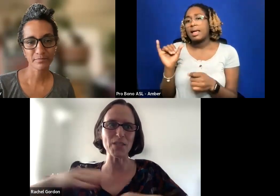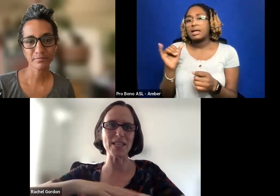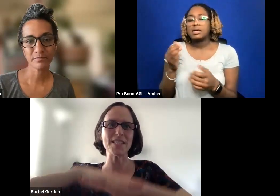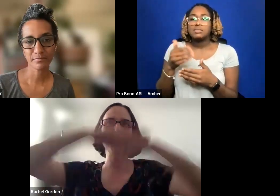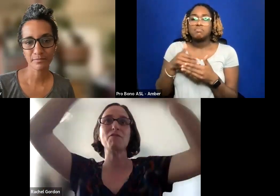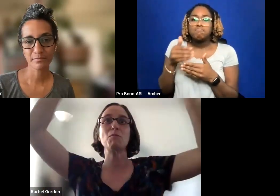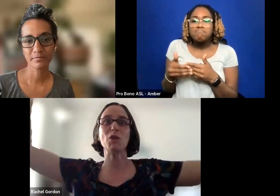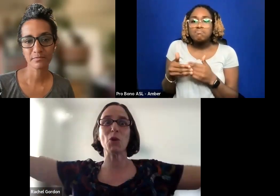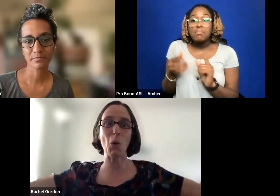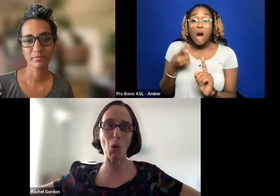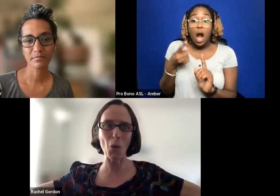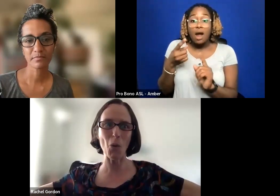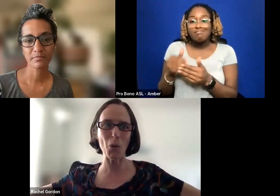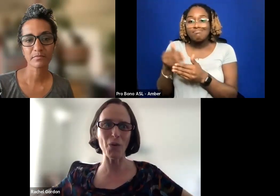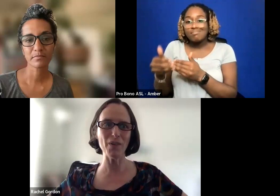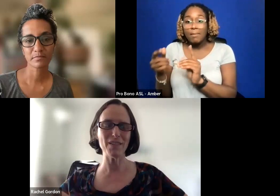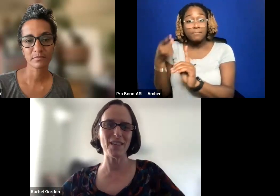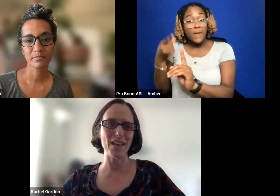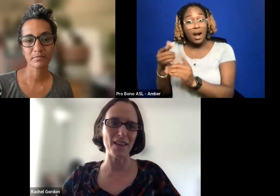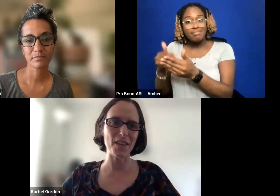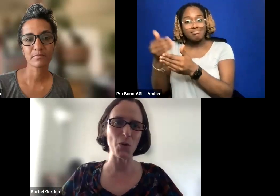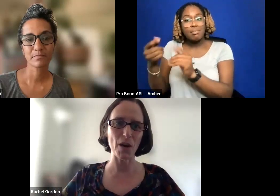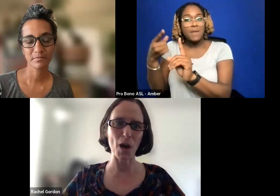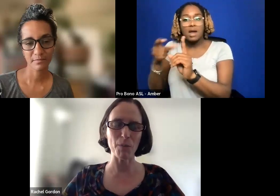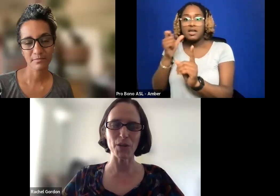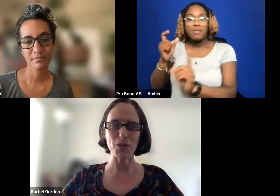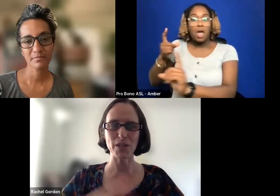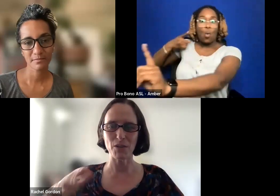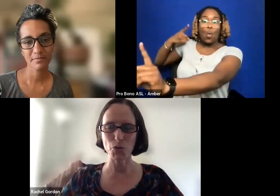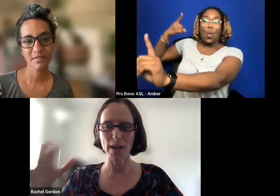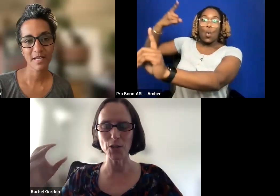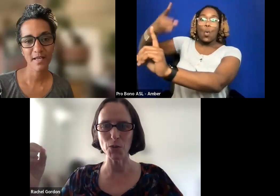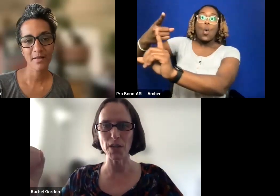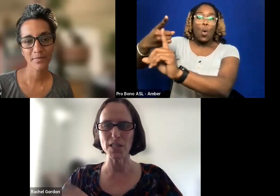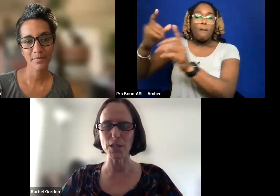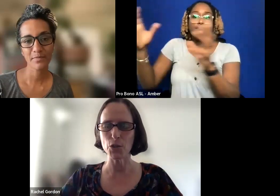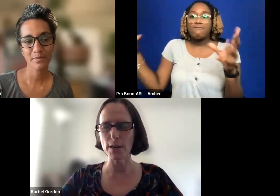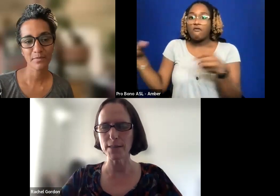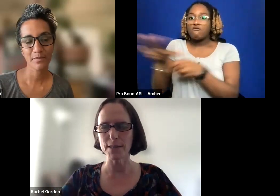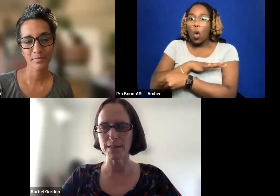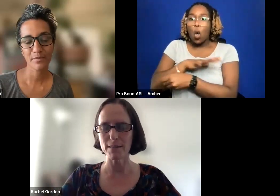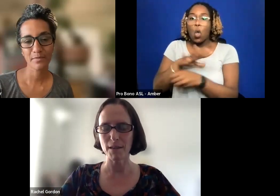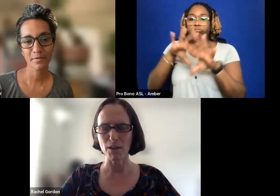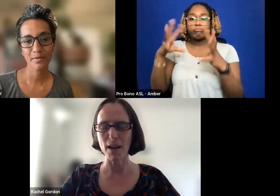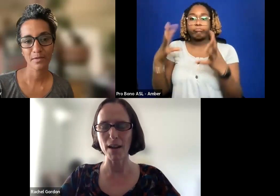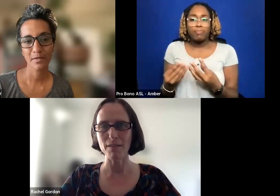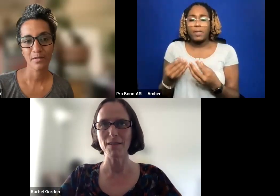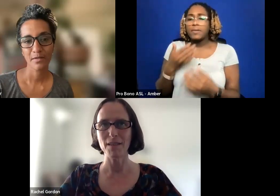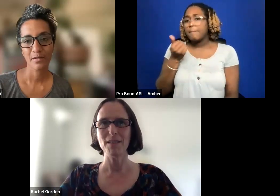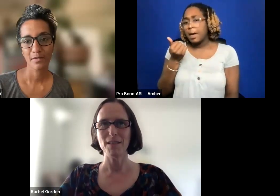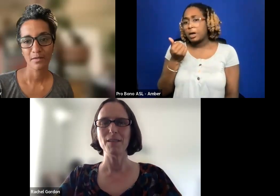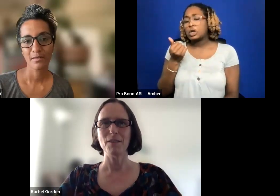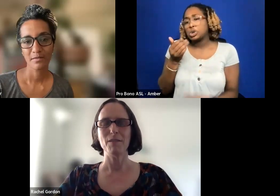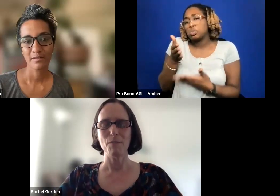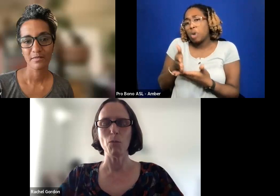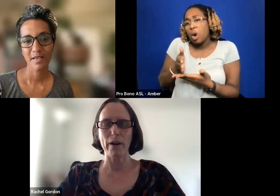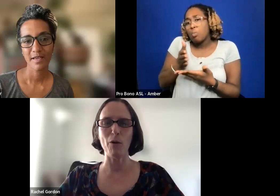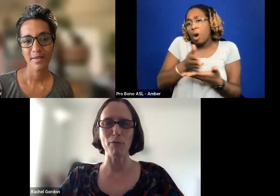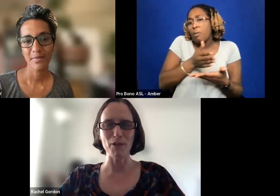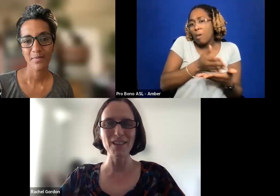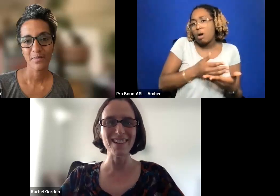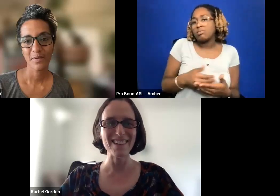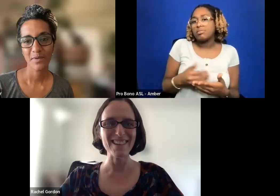IT DOESN'T HAVE TO BE THE WHOLE THING THAT YOU ACCOMPLISH. TRYING TO DO THINGS IN CHUNKS IS A LOT